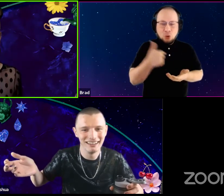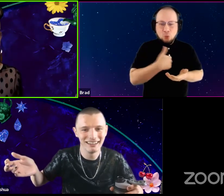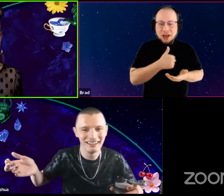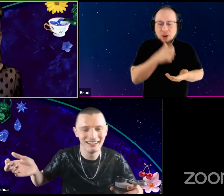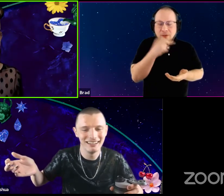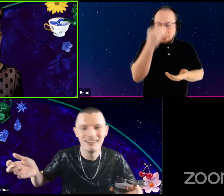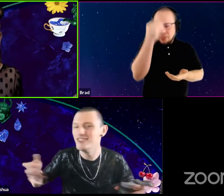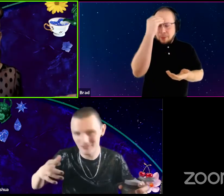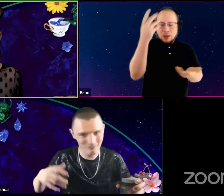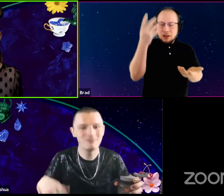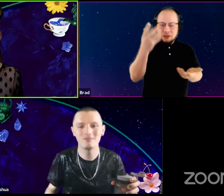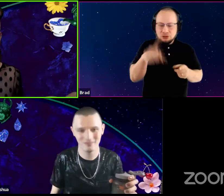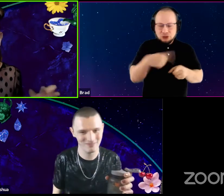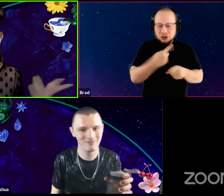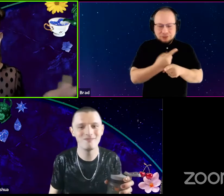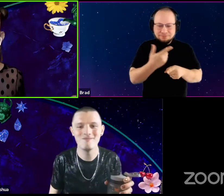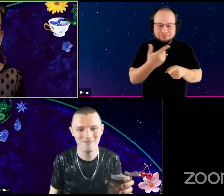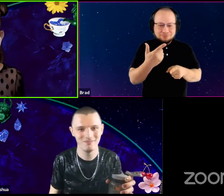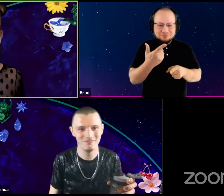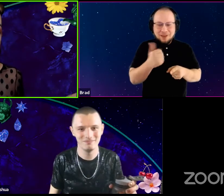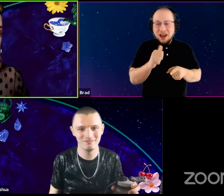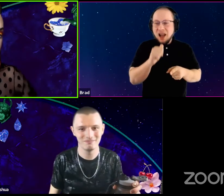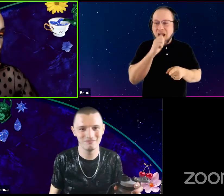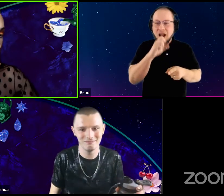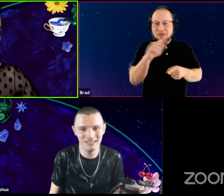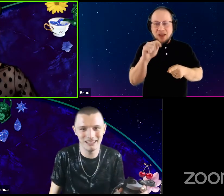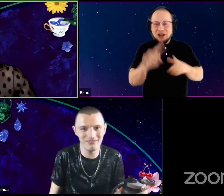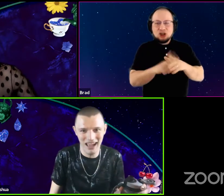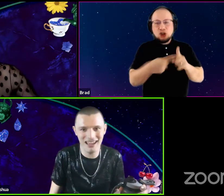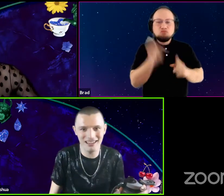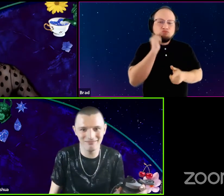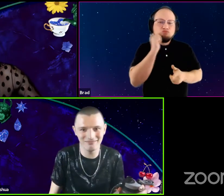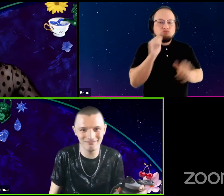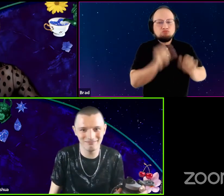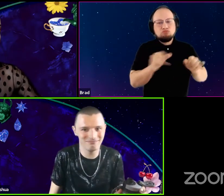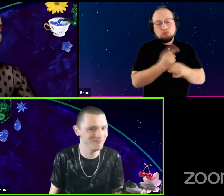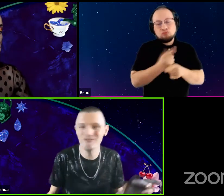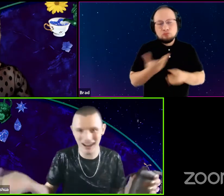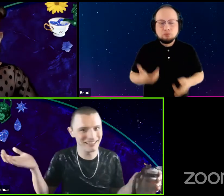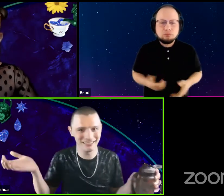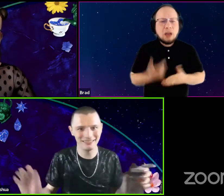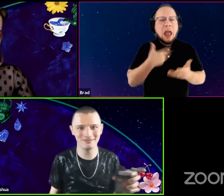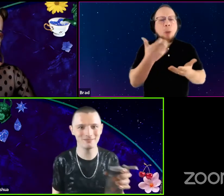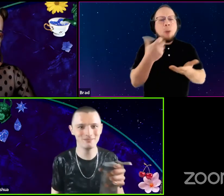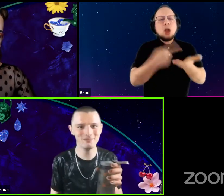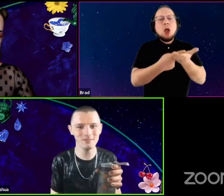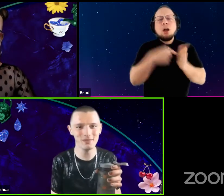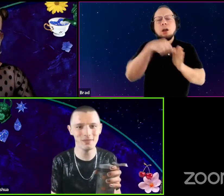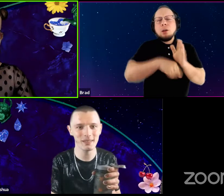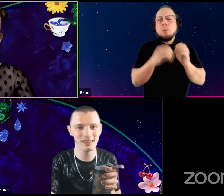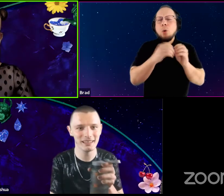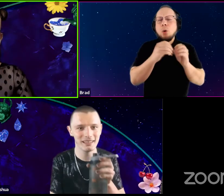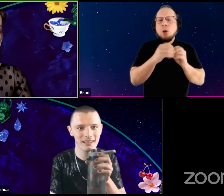It's a, it's a, non event. That's right. I want to talk to you more about, um, you mentioned like